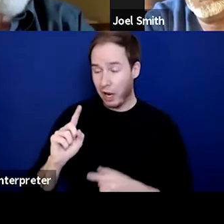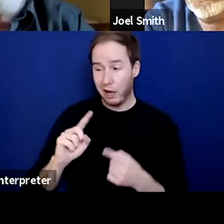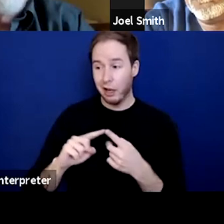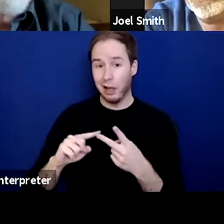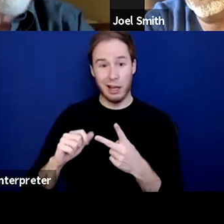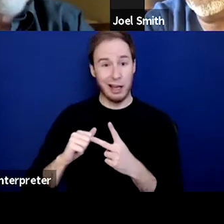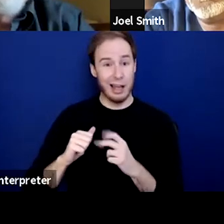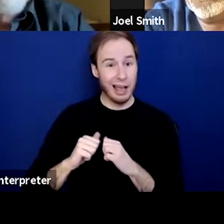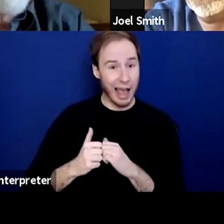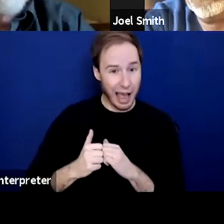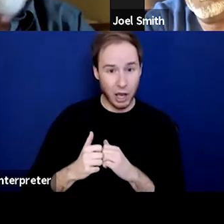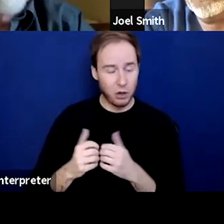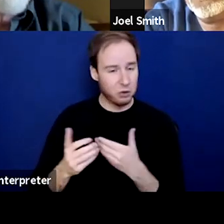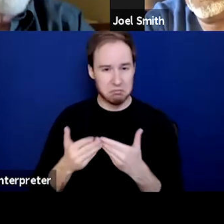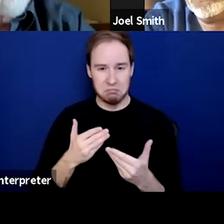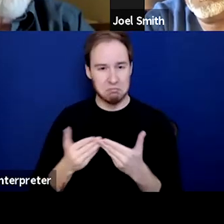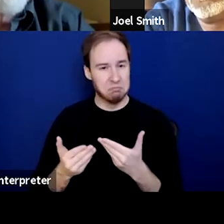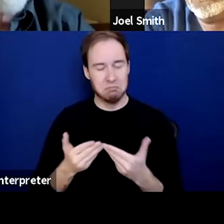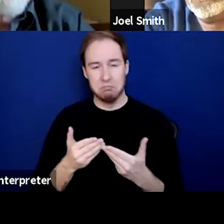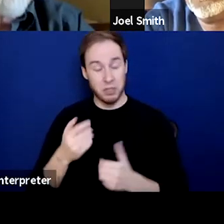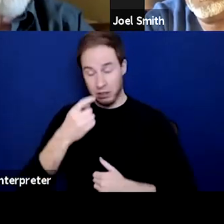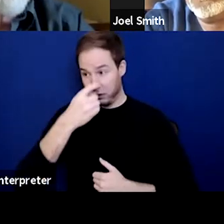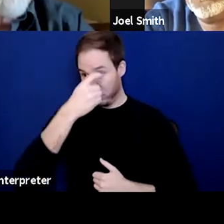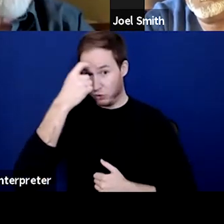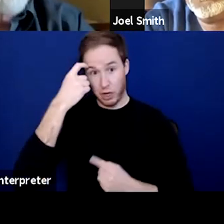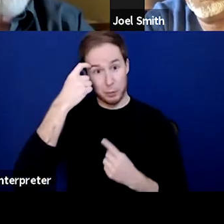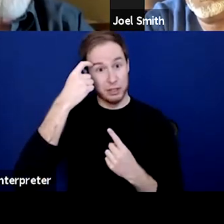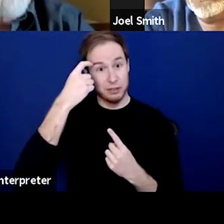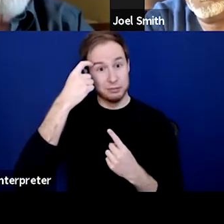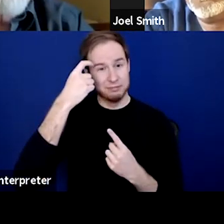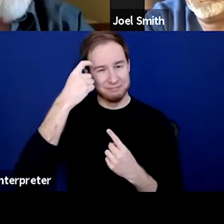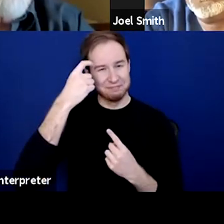Once you have trauma, you have a brain change.